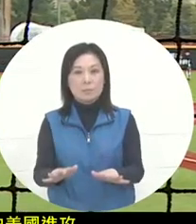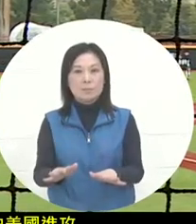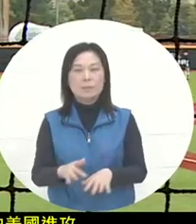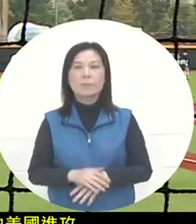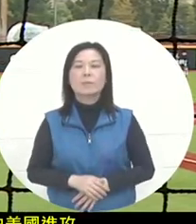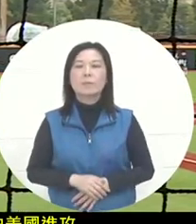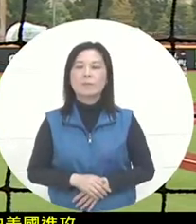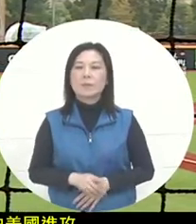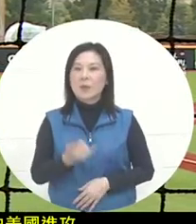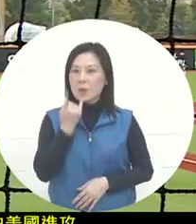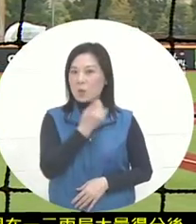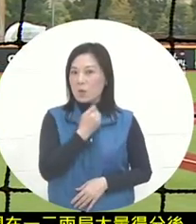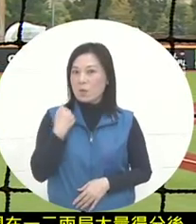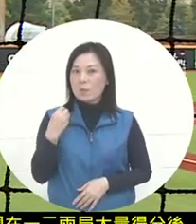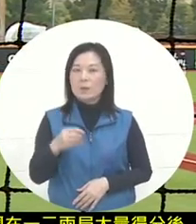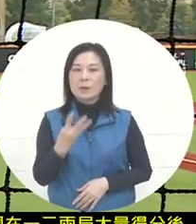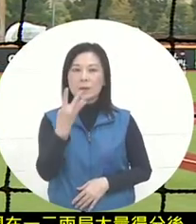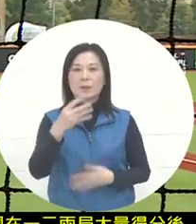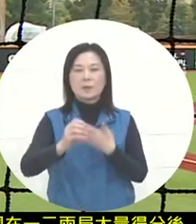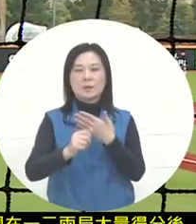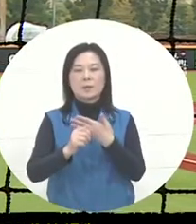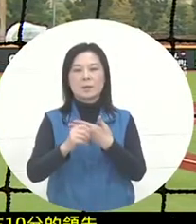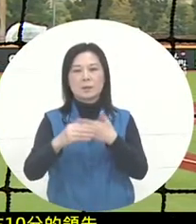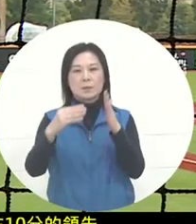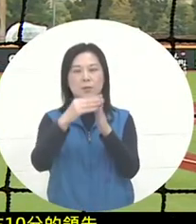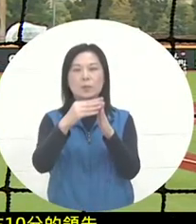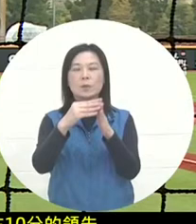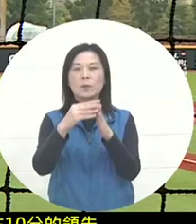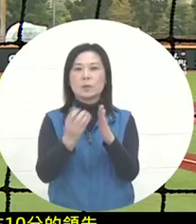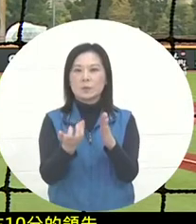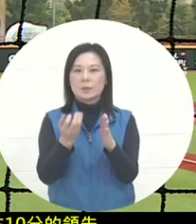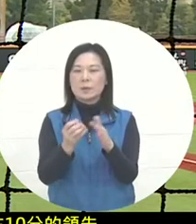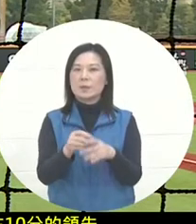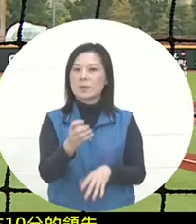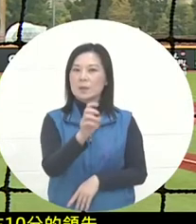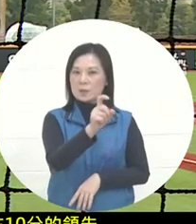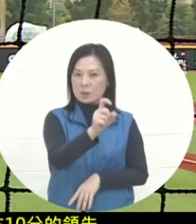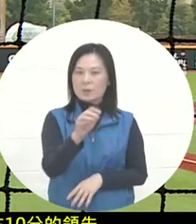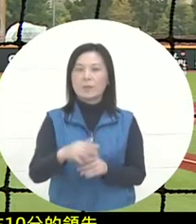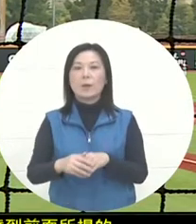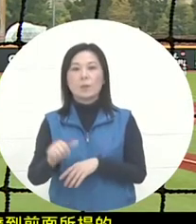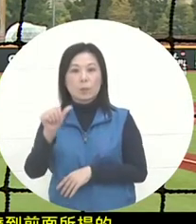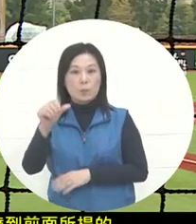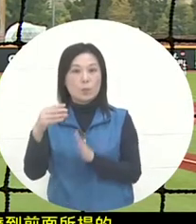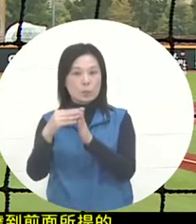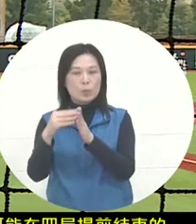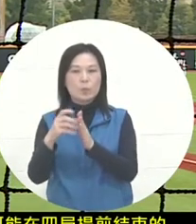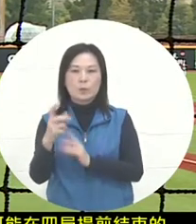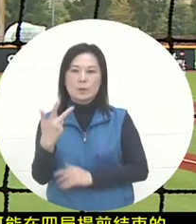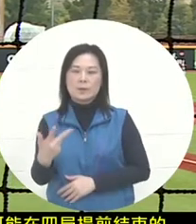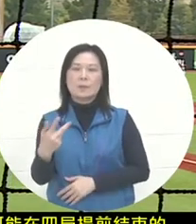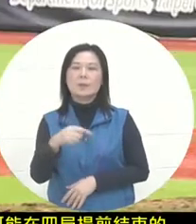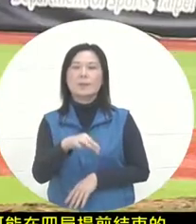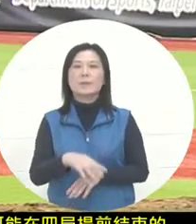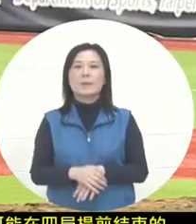lead in the four games that we mentioned in the previous broadcast and may end early in the fourth game. Seven points in one game meets the requirement of 10 points in four games